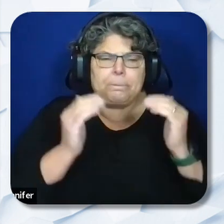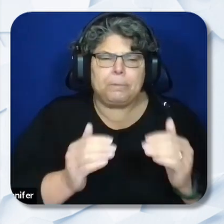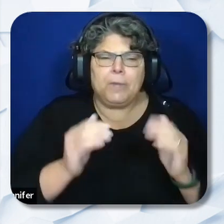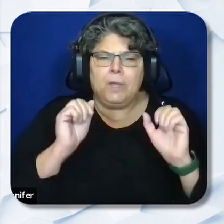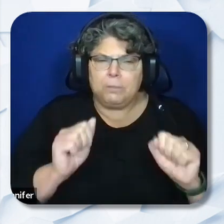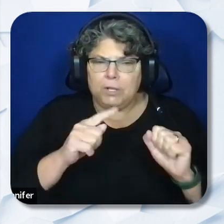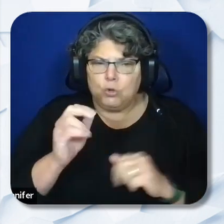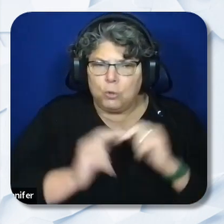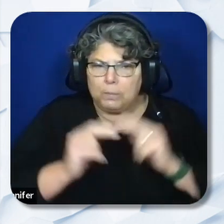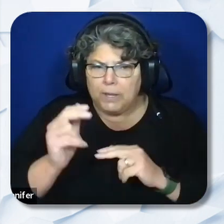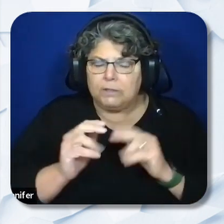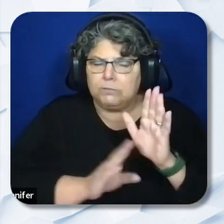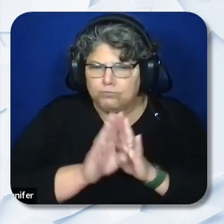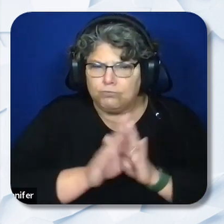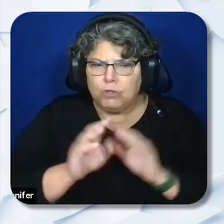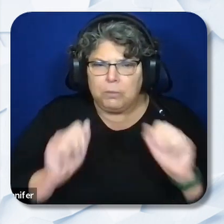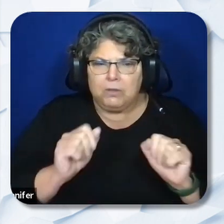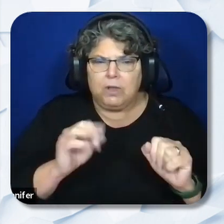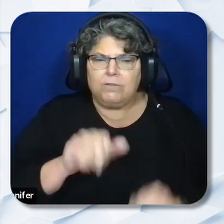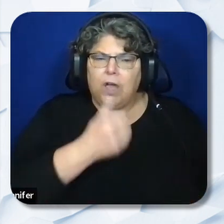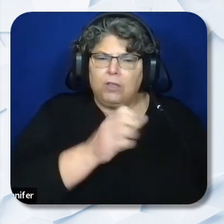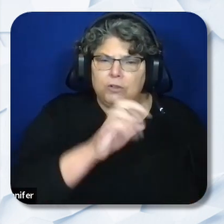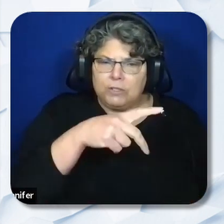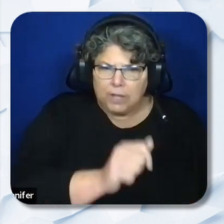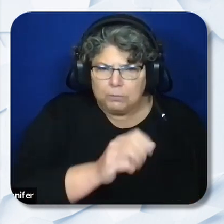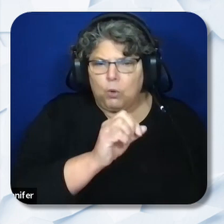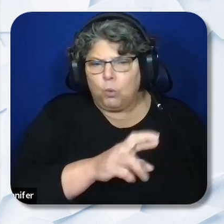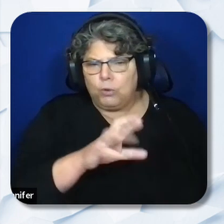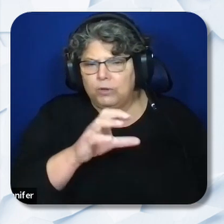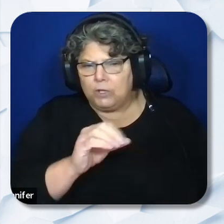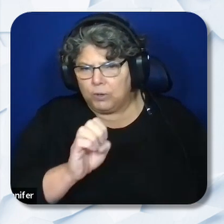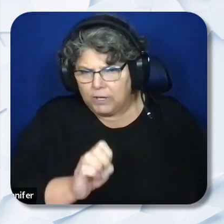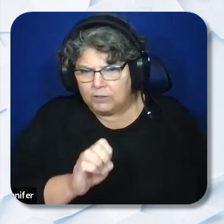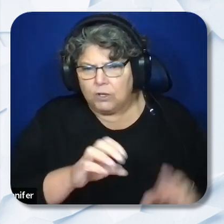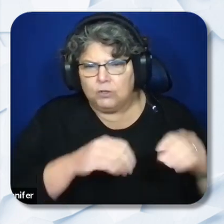capacity of other SELPAs or COEs to provide effective assistance and support LEAs under